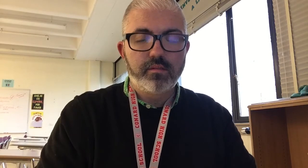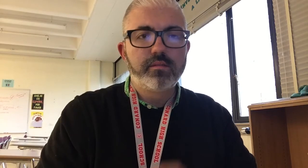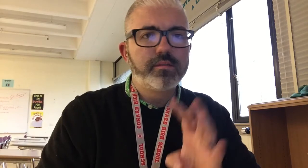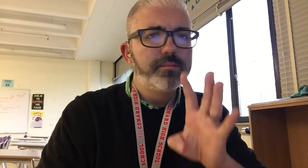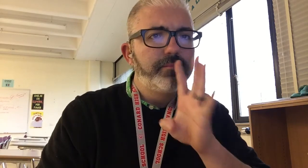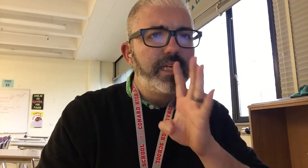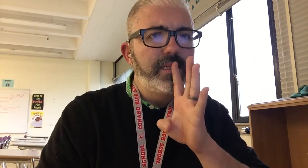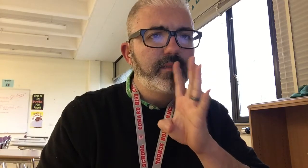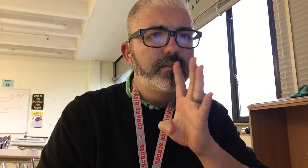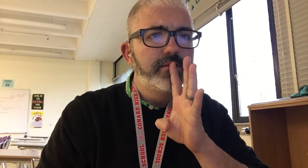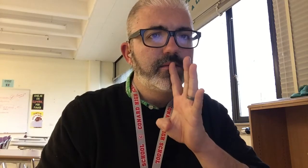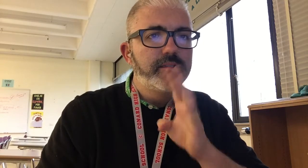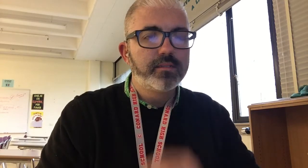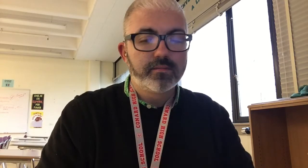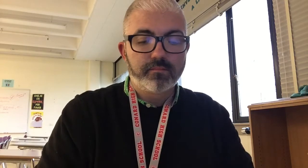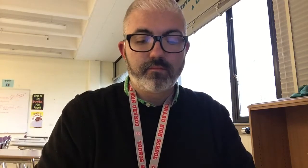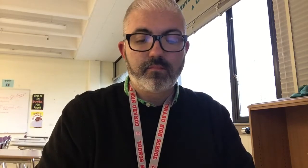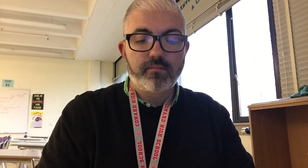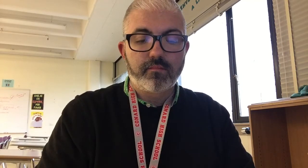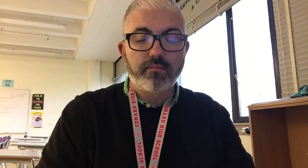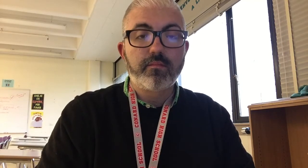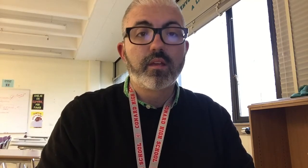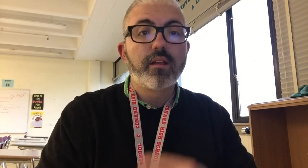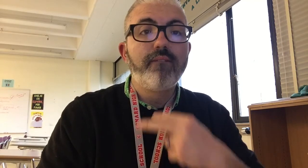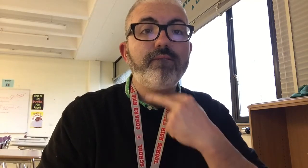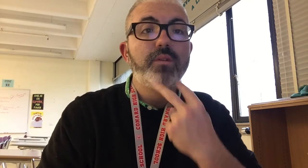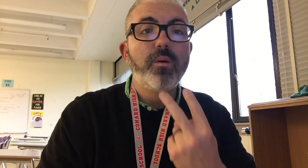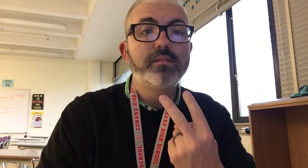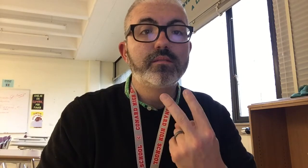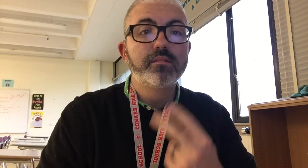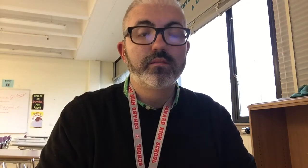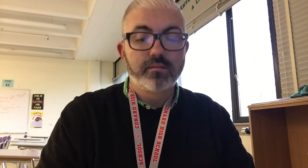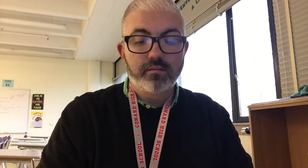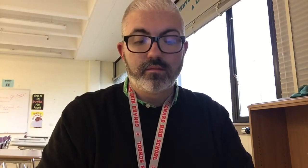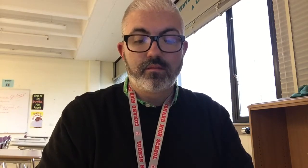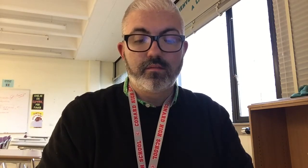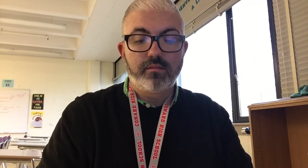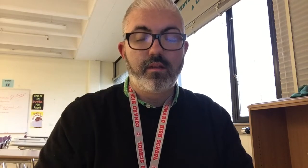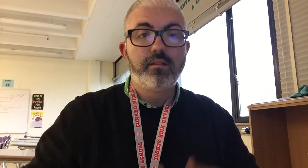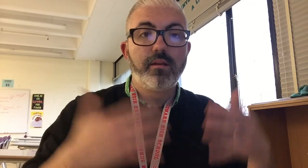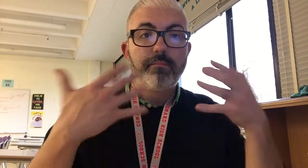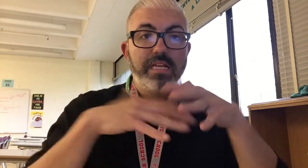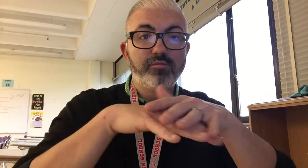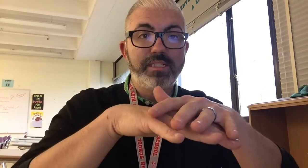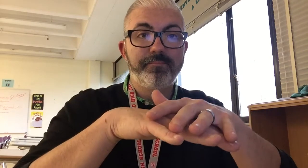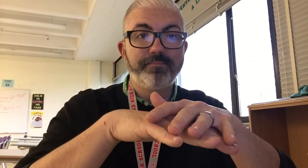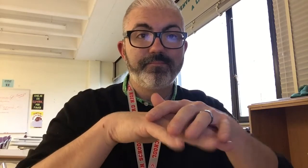SPEAK VOICE MAINSTREAM